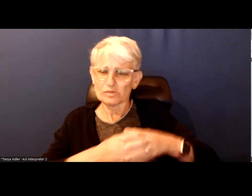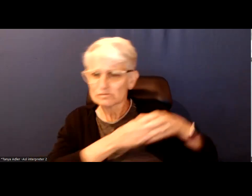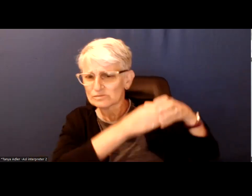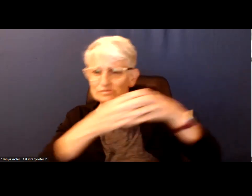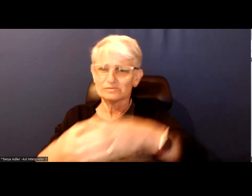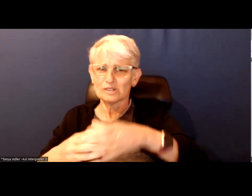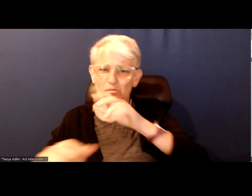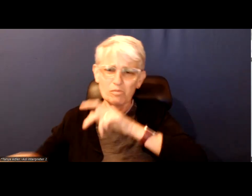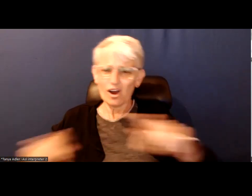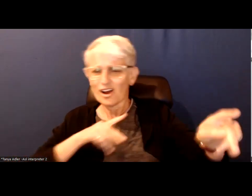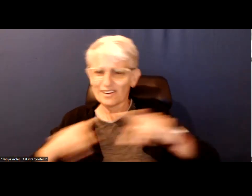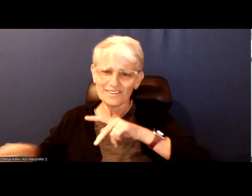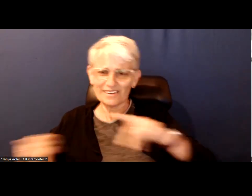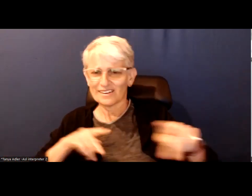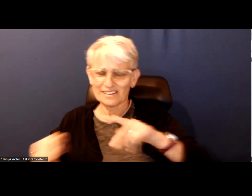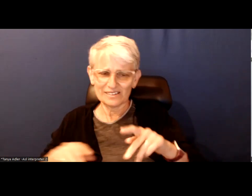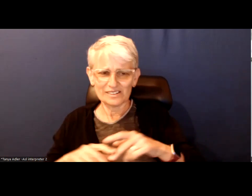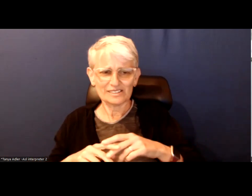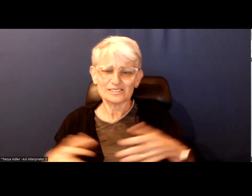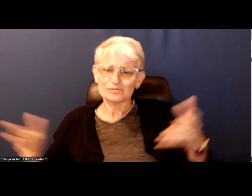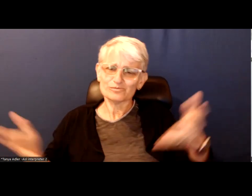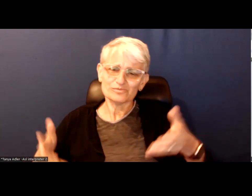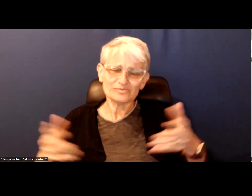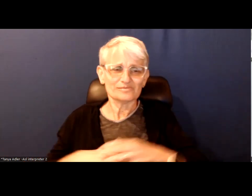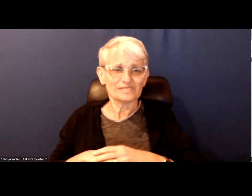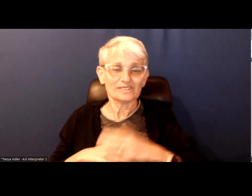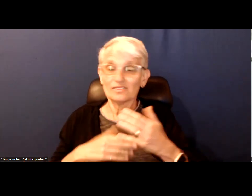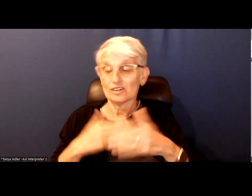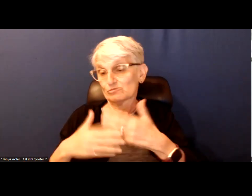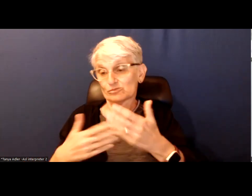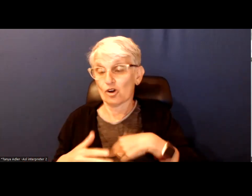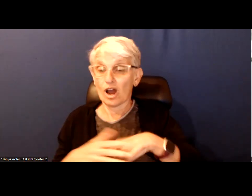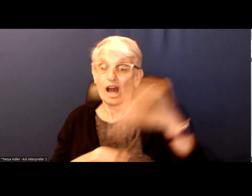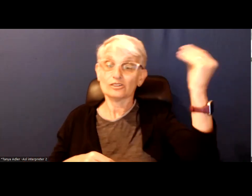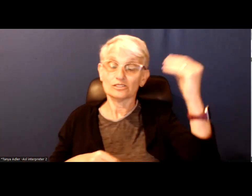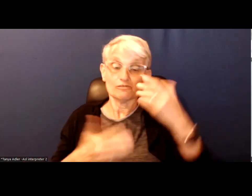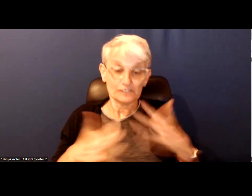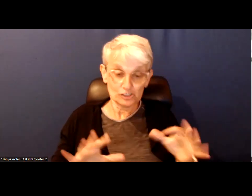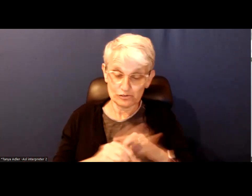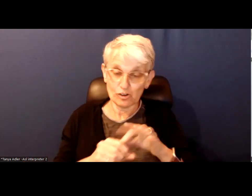Get everyone to vote, catch up while you are waiting in line and go get dinner or coffee or go hang out at someone's house.